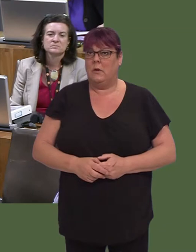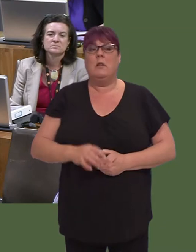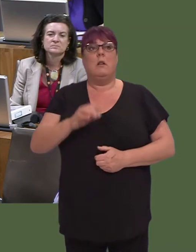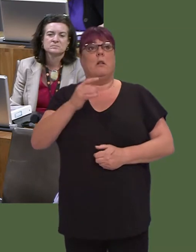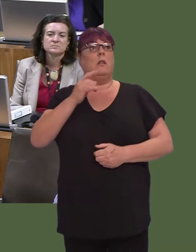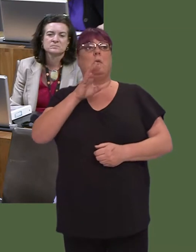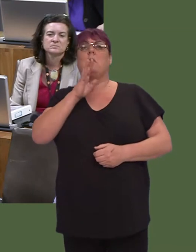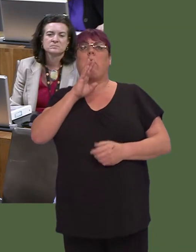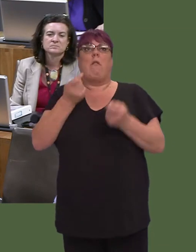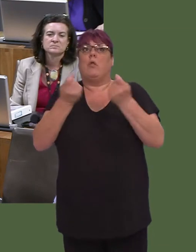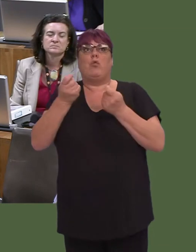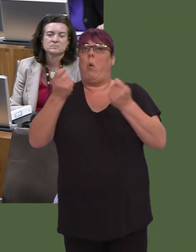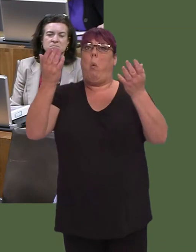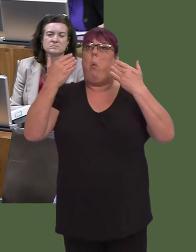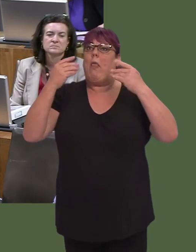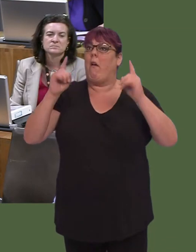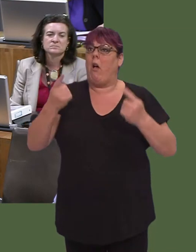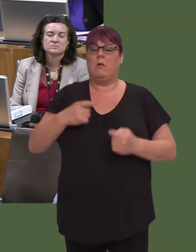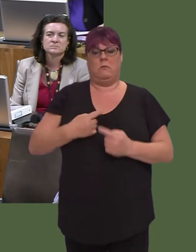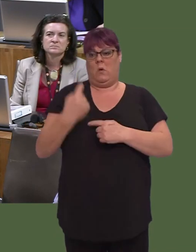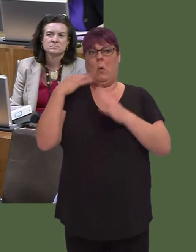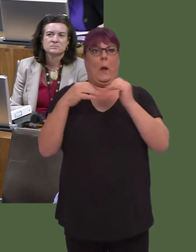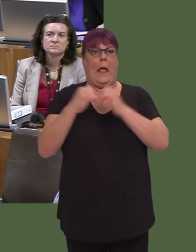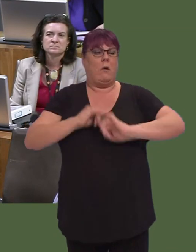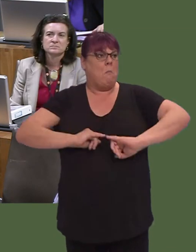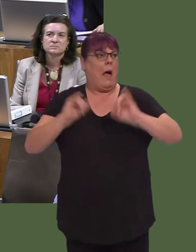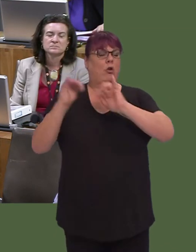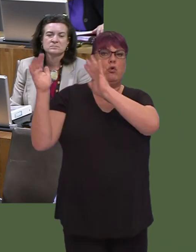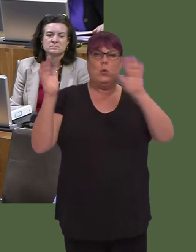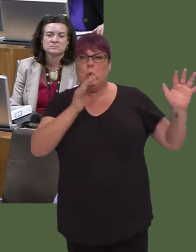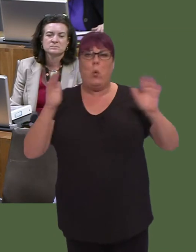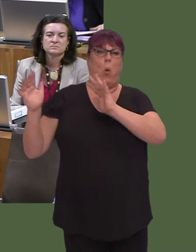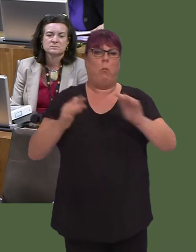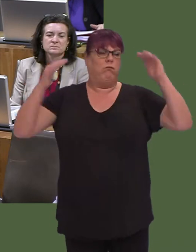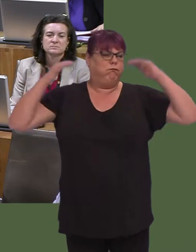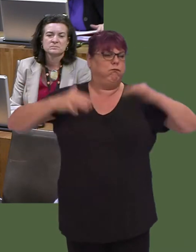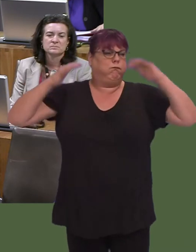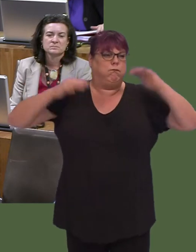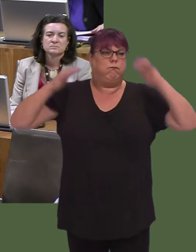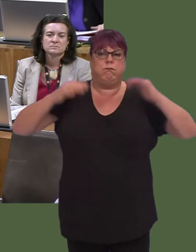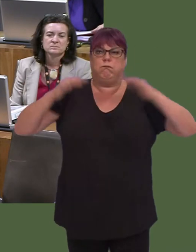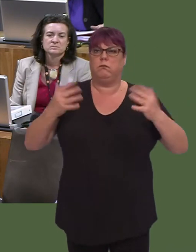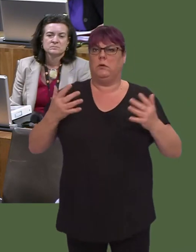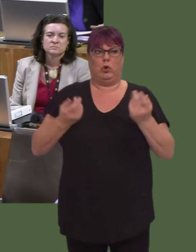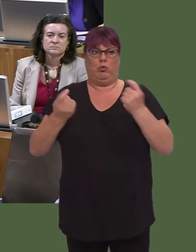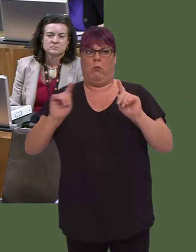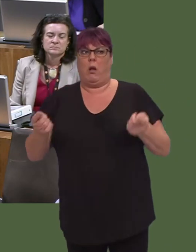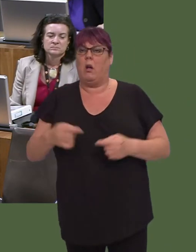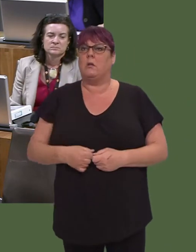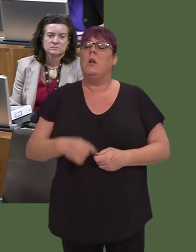what we saw over the weekend was an extreme weather event. Despite that, we will work with NRW to understand what more may need to be done in order to